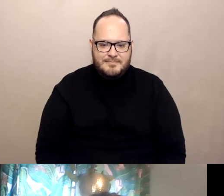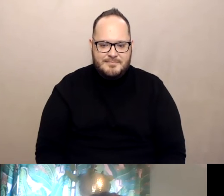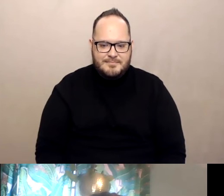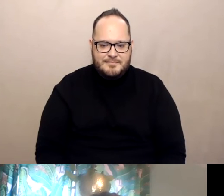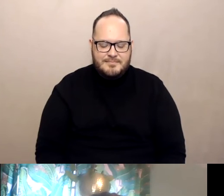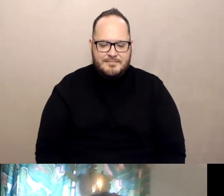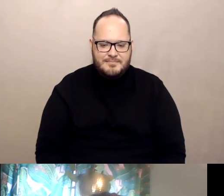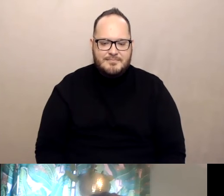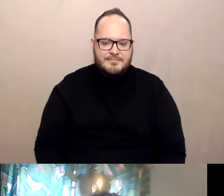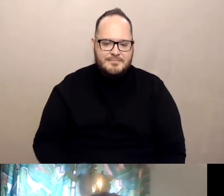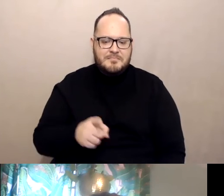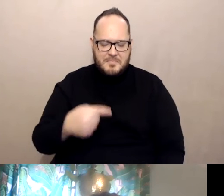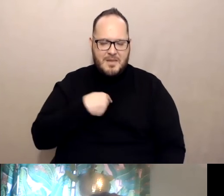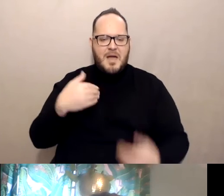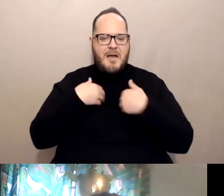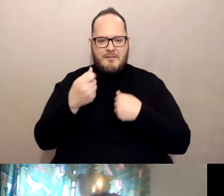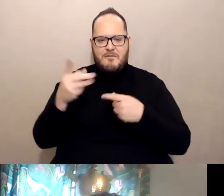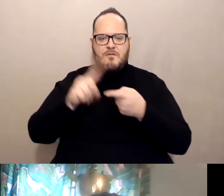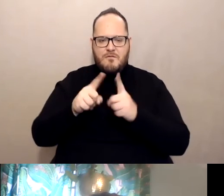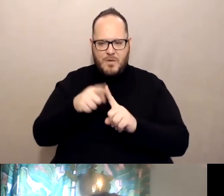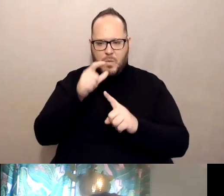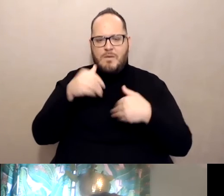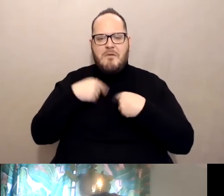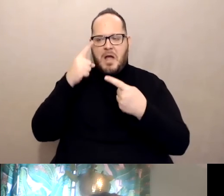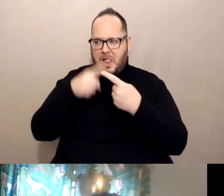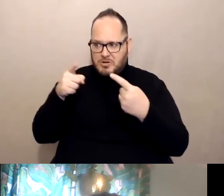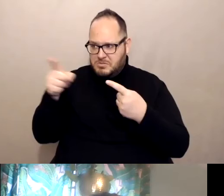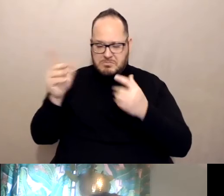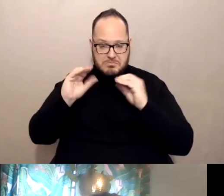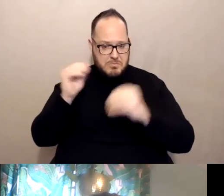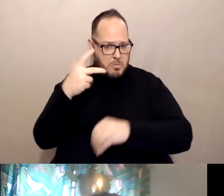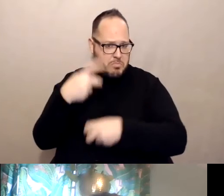and that hasn't been a problem.